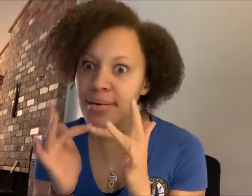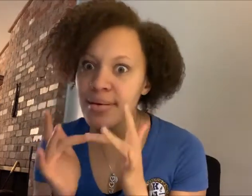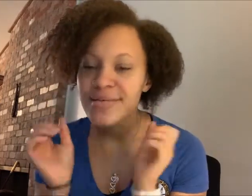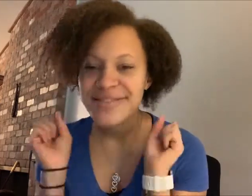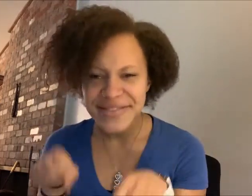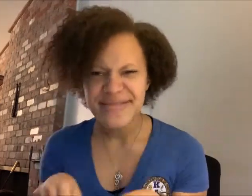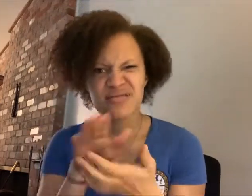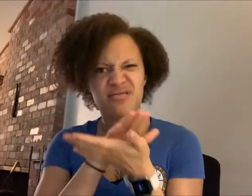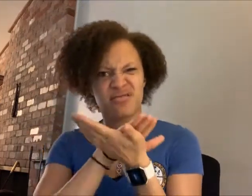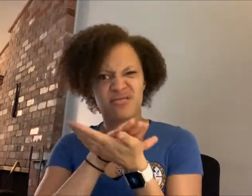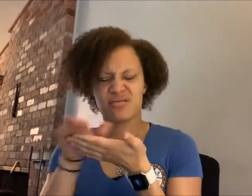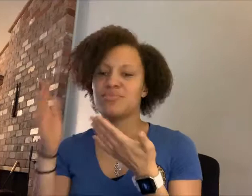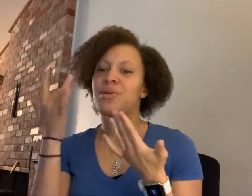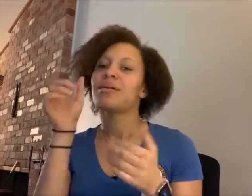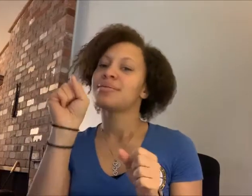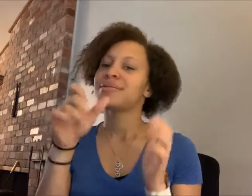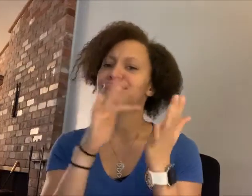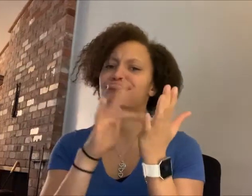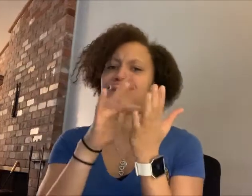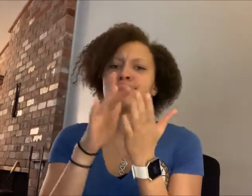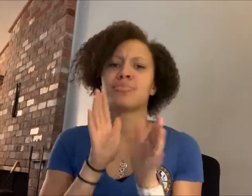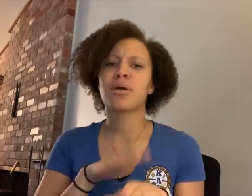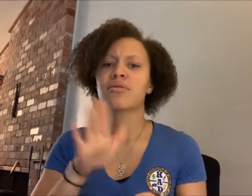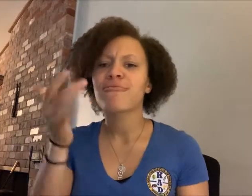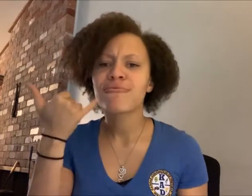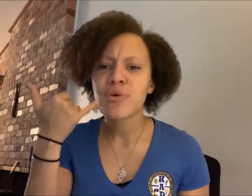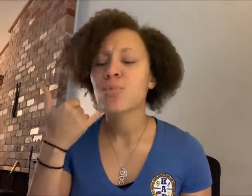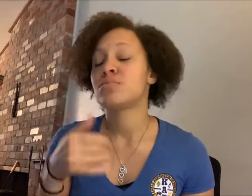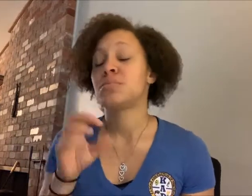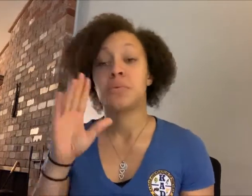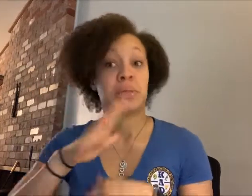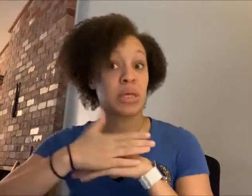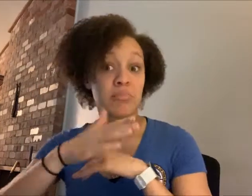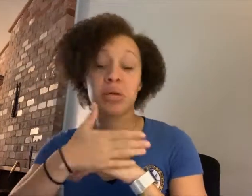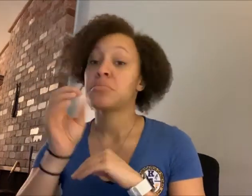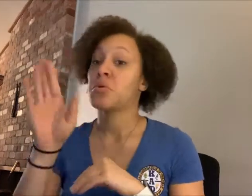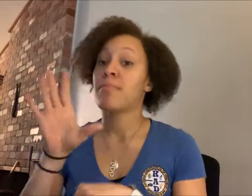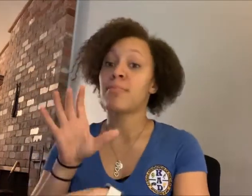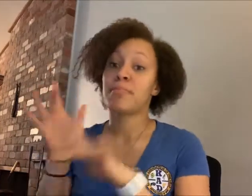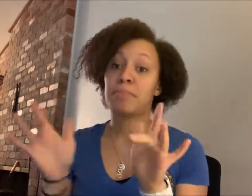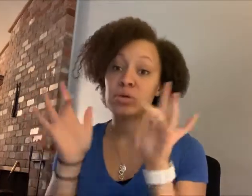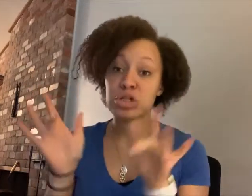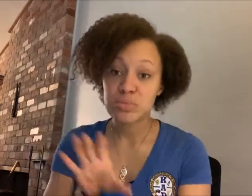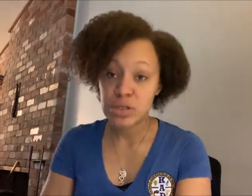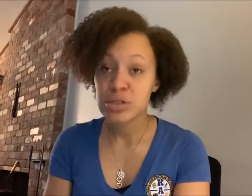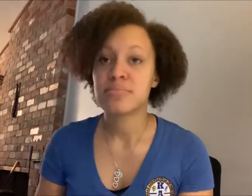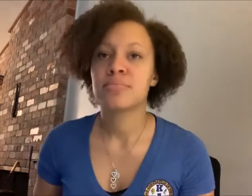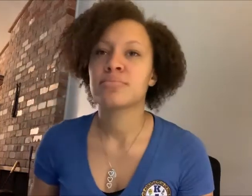You are able to complete it on either your phone, laptop or computer.